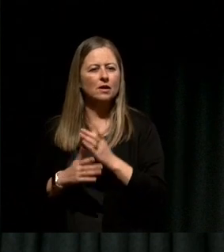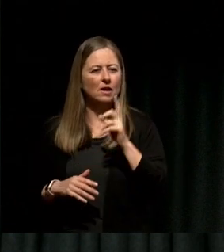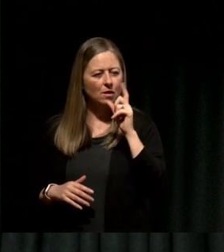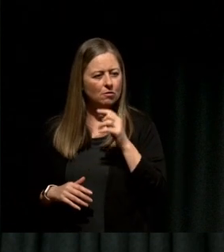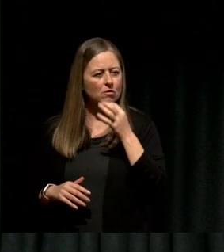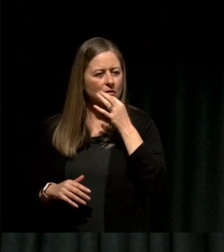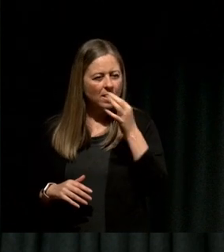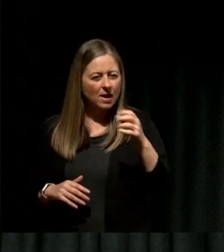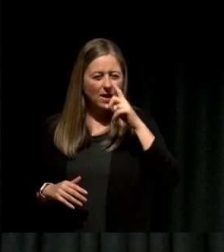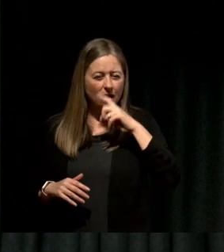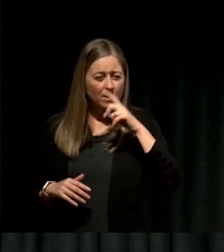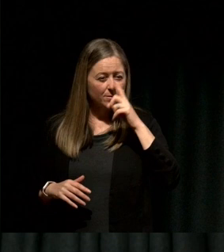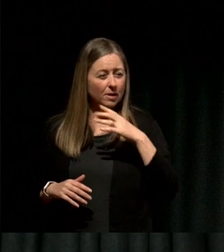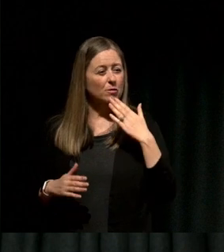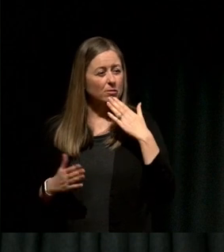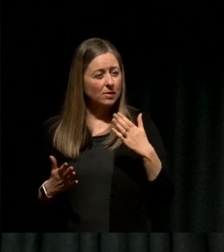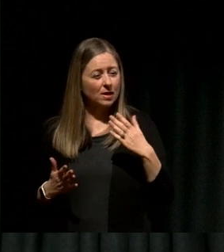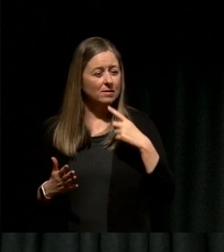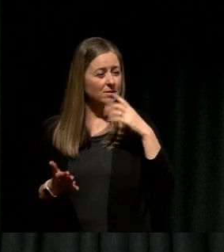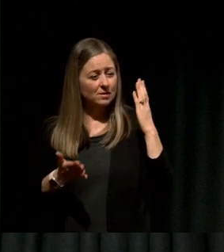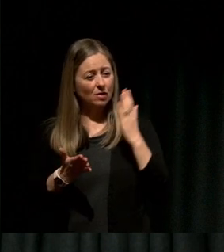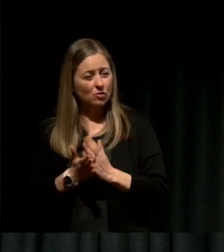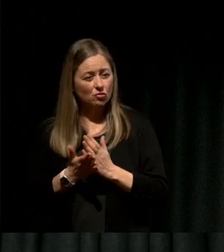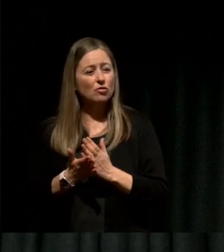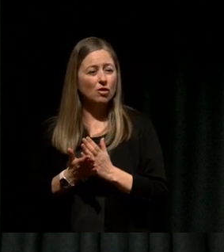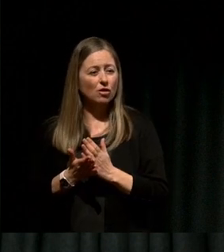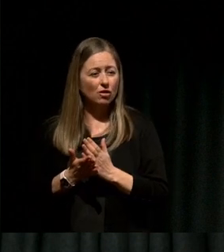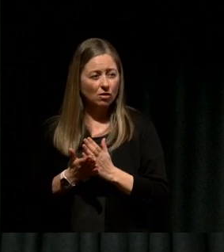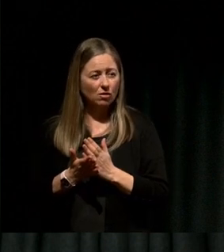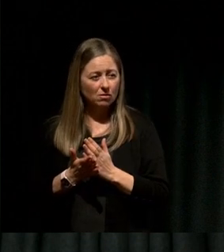honest assessment of yourself, and to expect that of yourself.